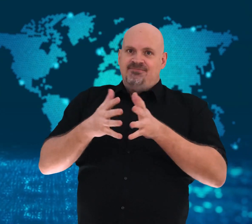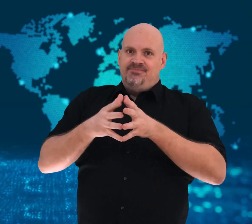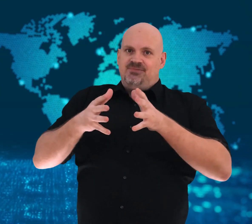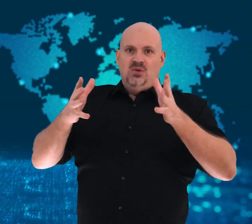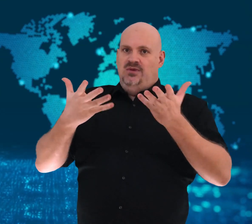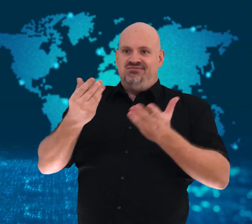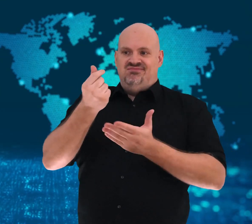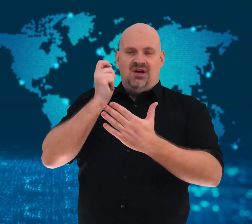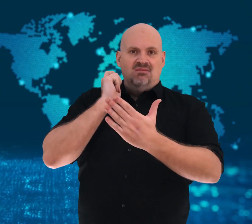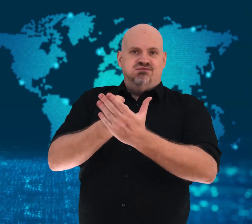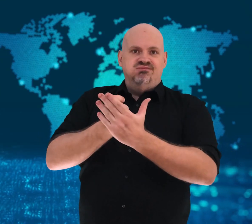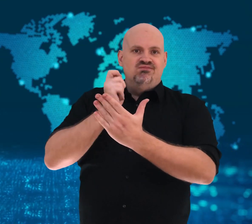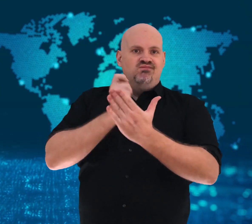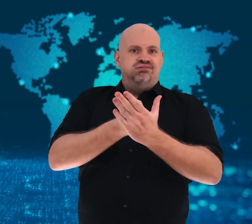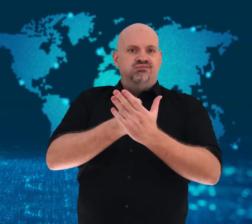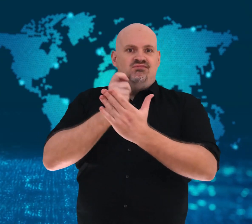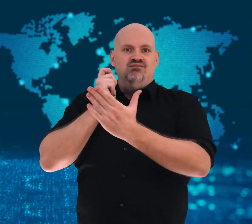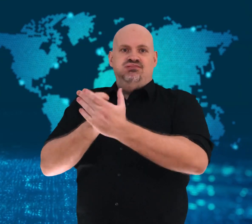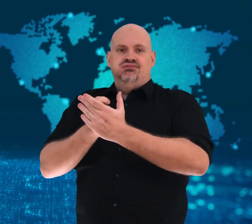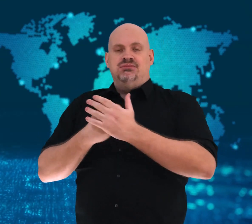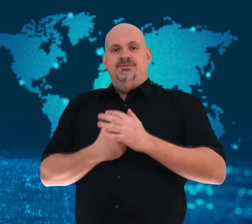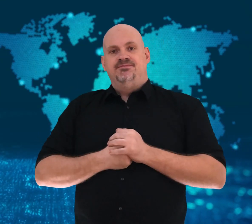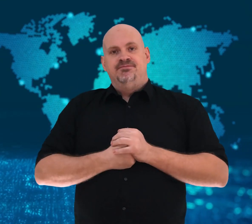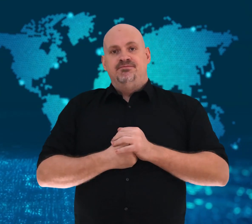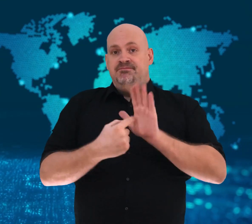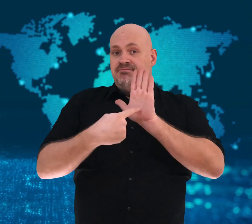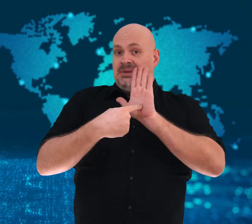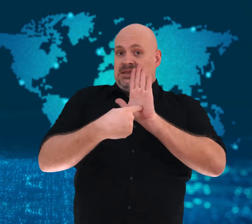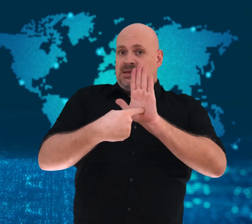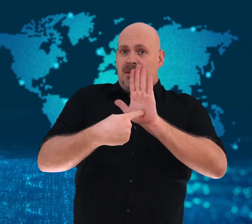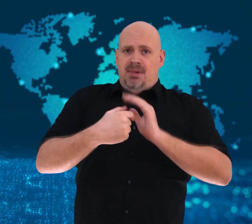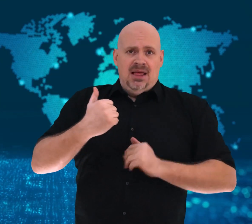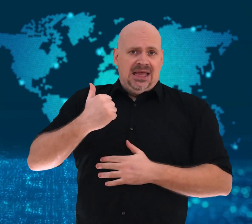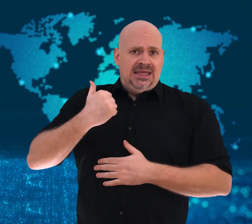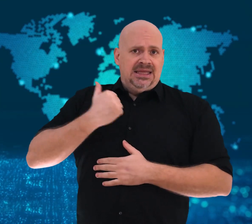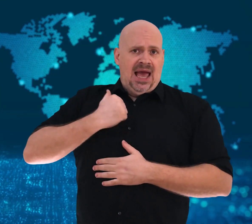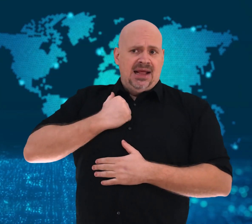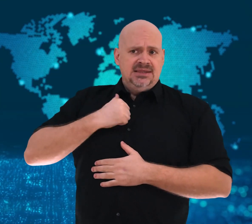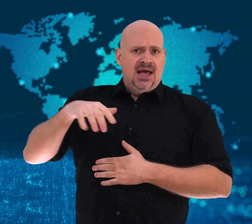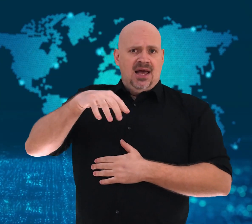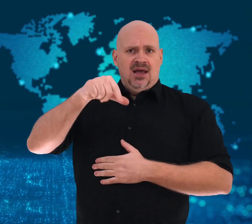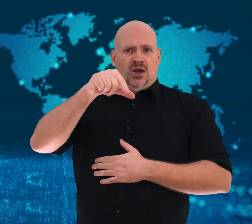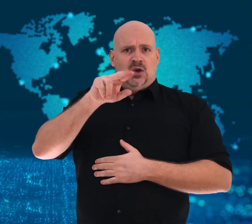For example: in Quebec, Canada,